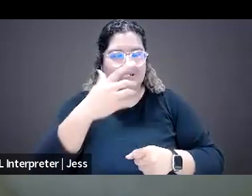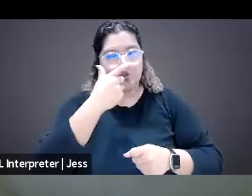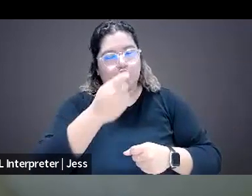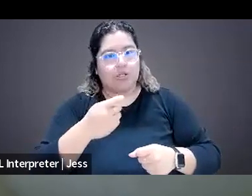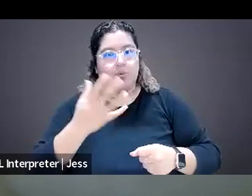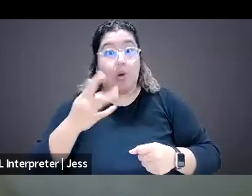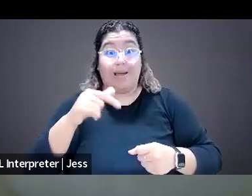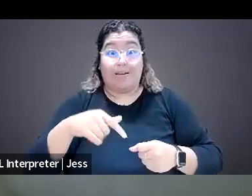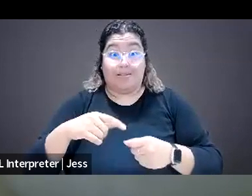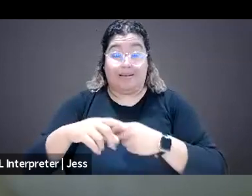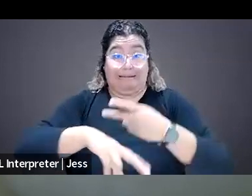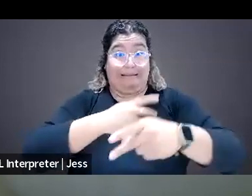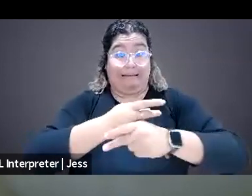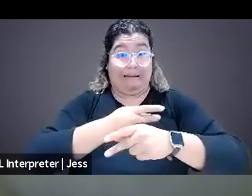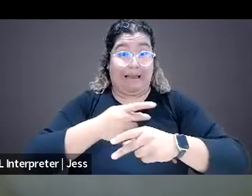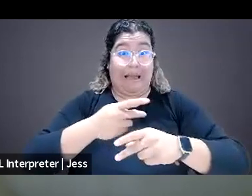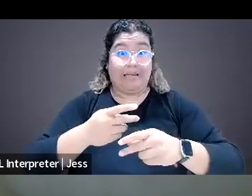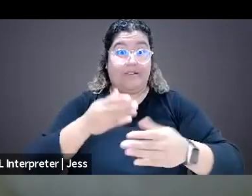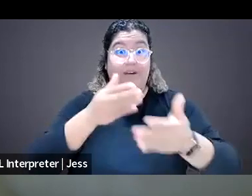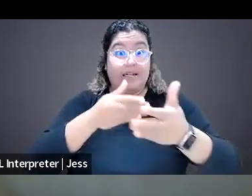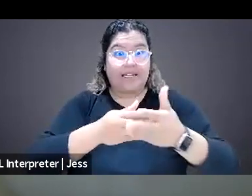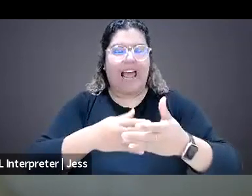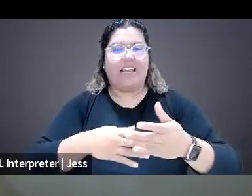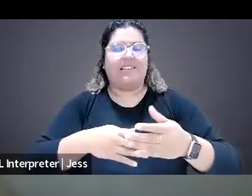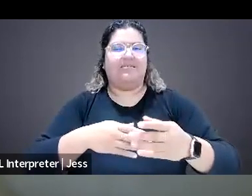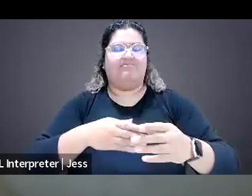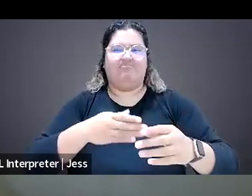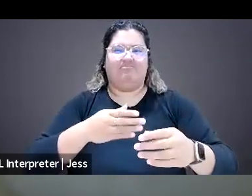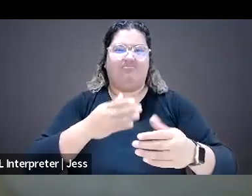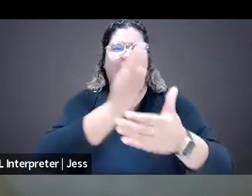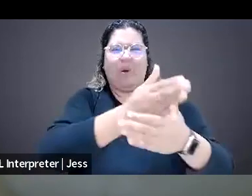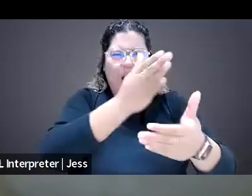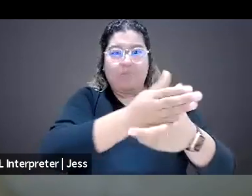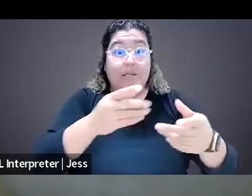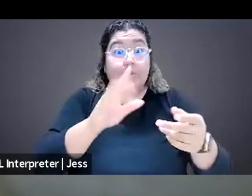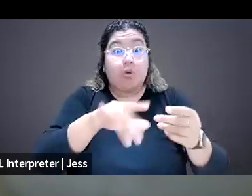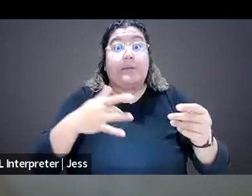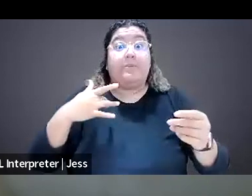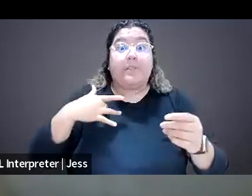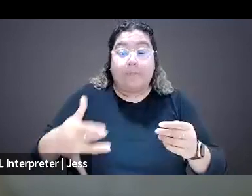really did used to be much more associated with a specific beat, you know, politics,